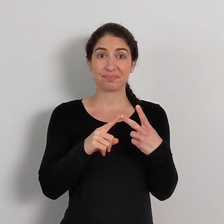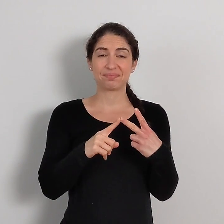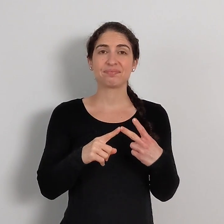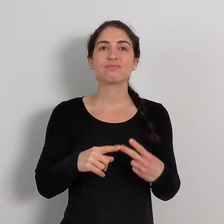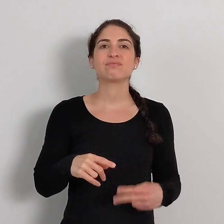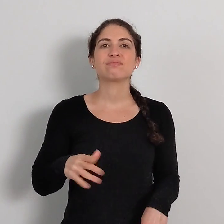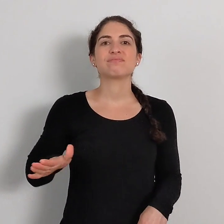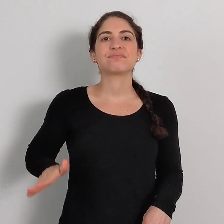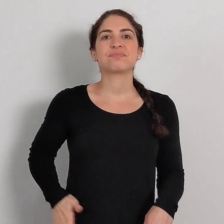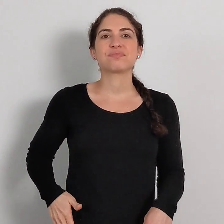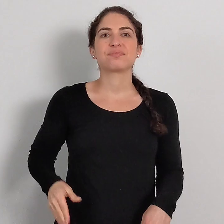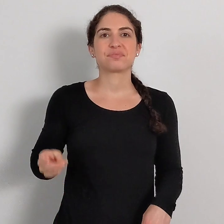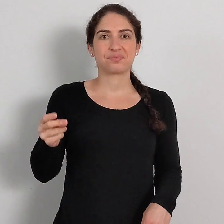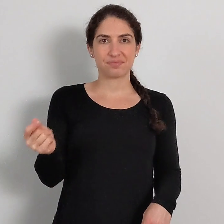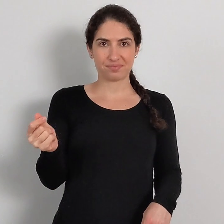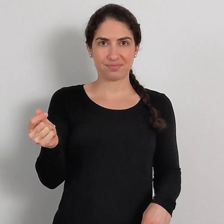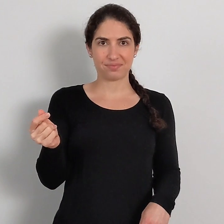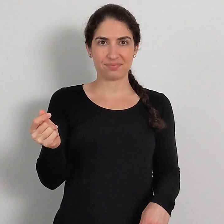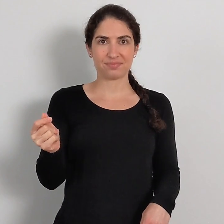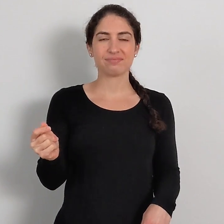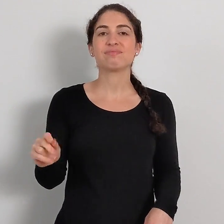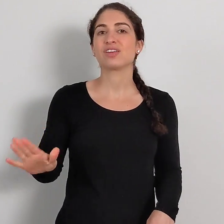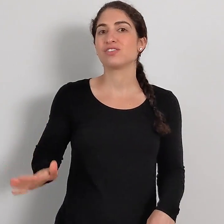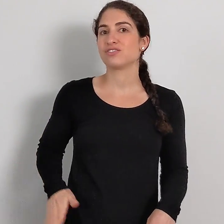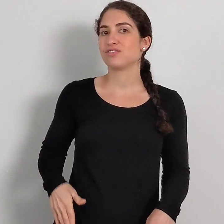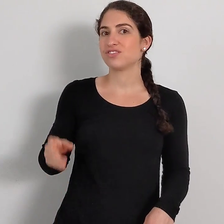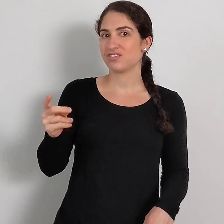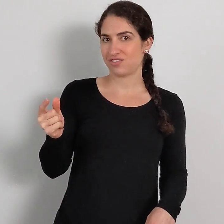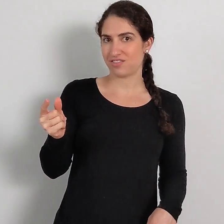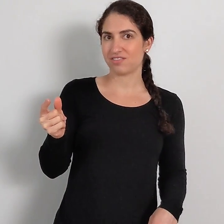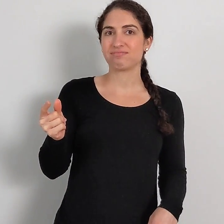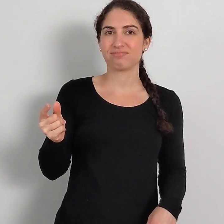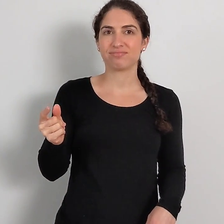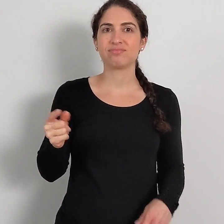A second way: DOG DOG